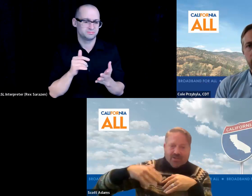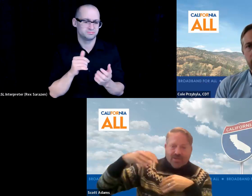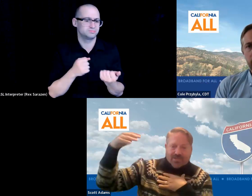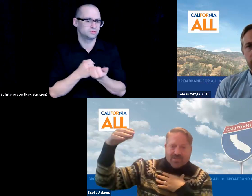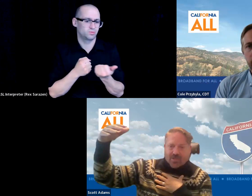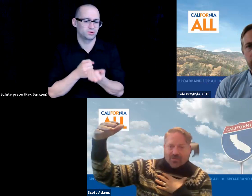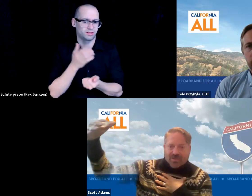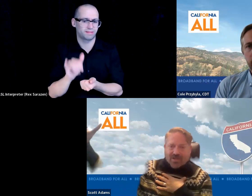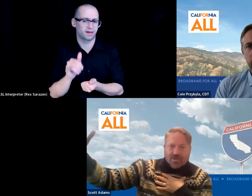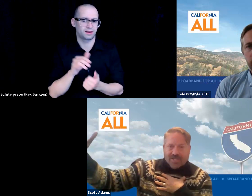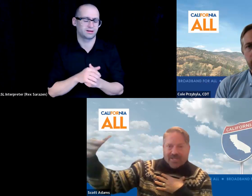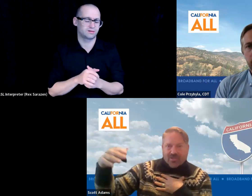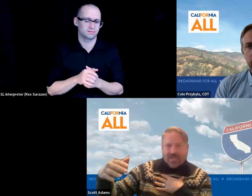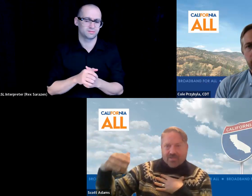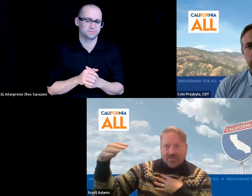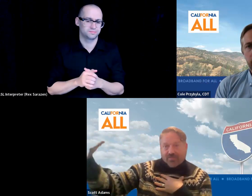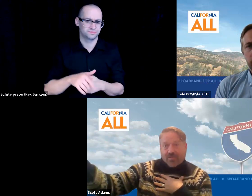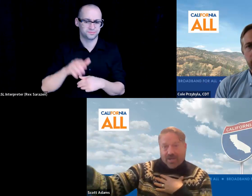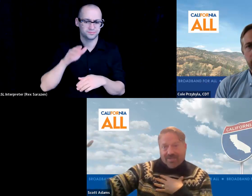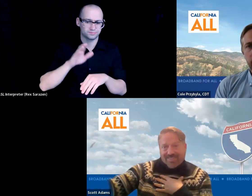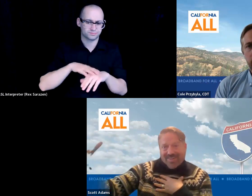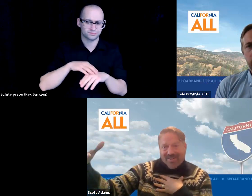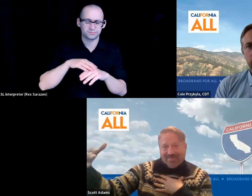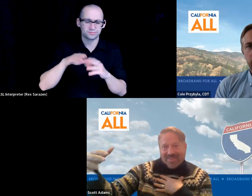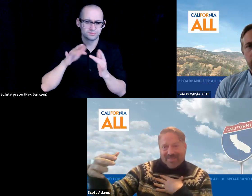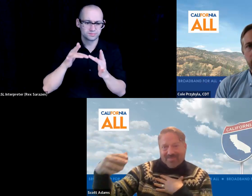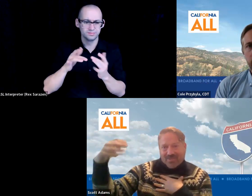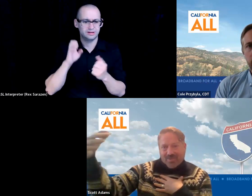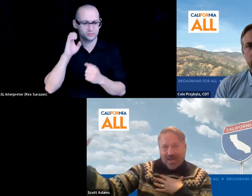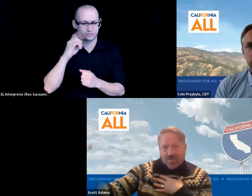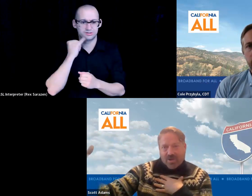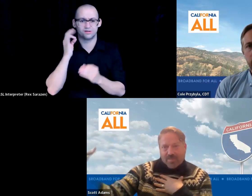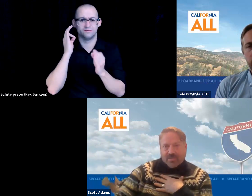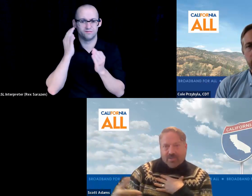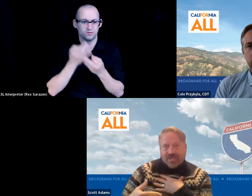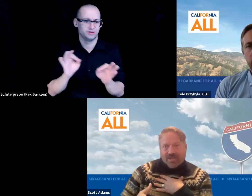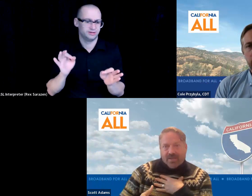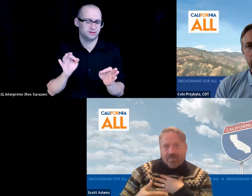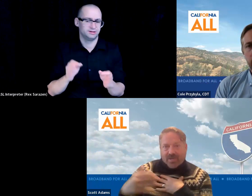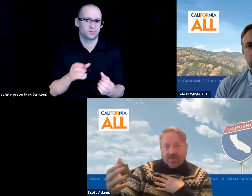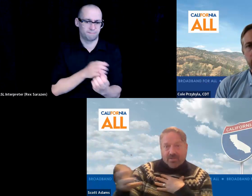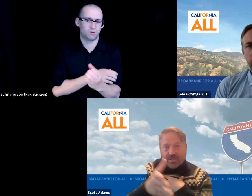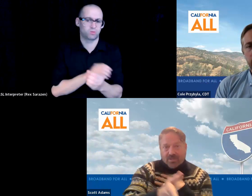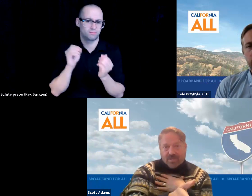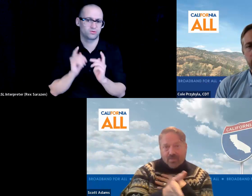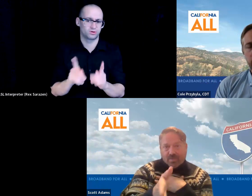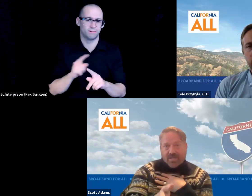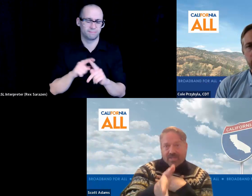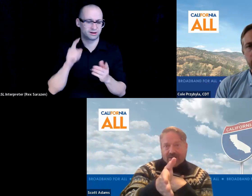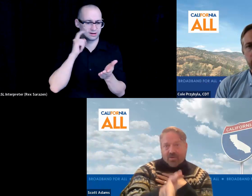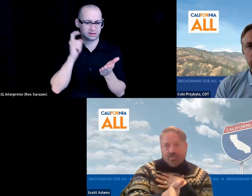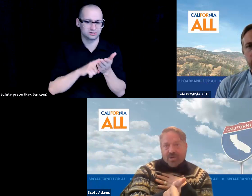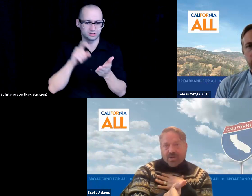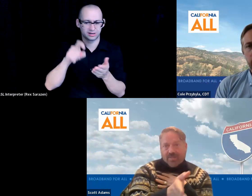It's free to empower opportunity but acknowledging that you need to provide that hardware and